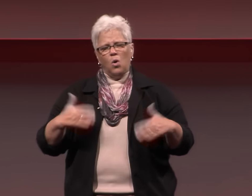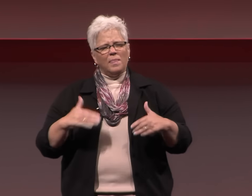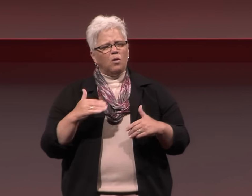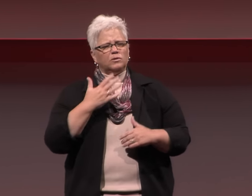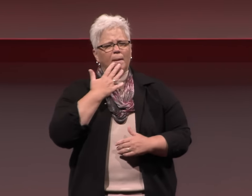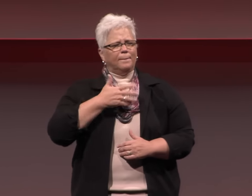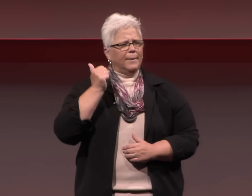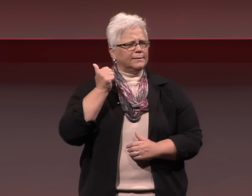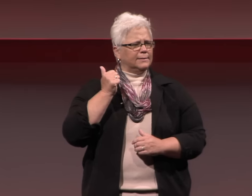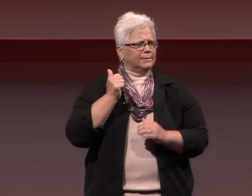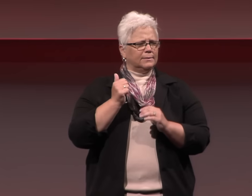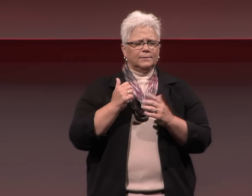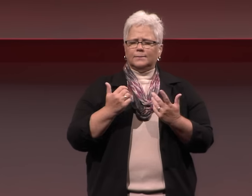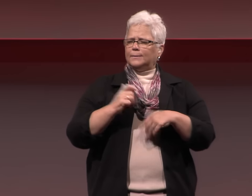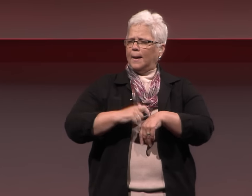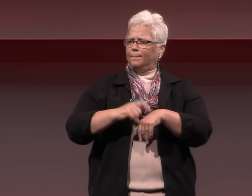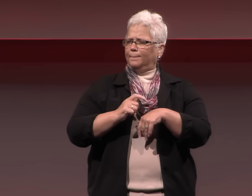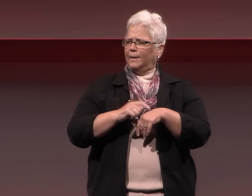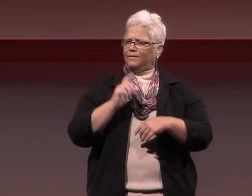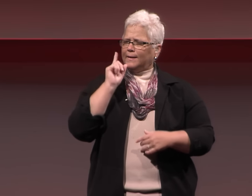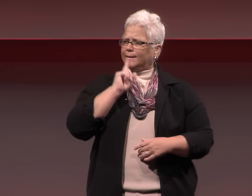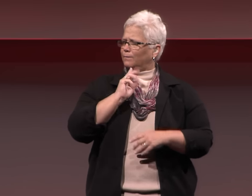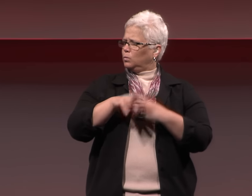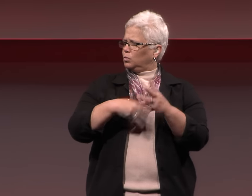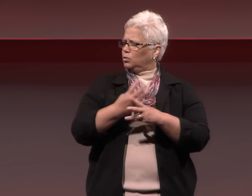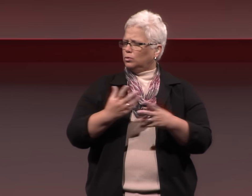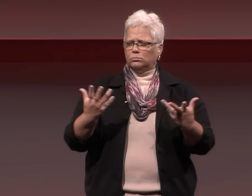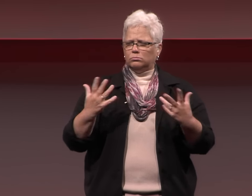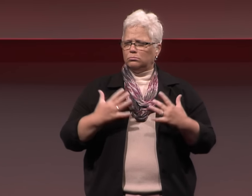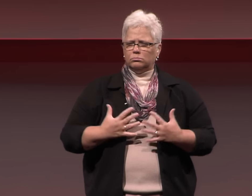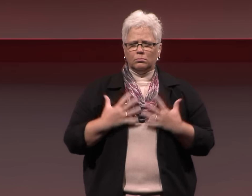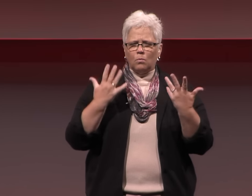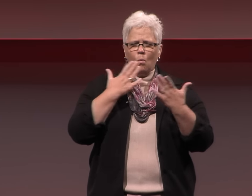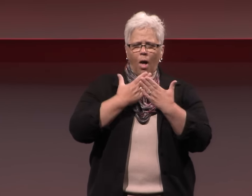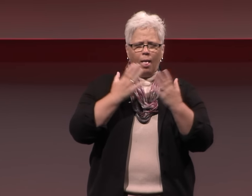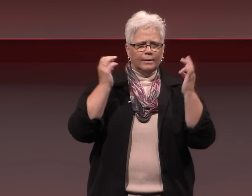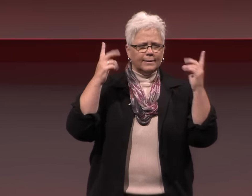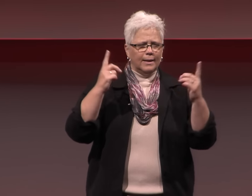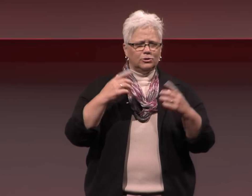went to Gallaudet University. It was the best time for us.